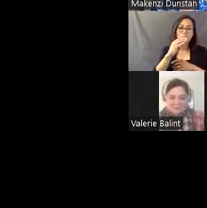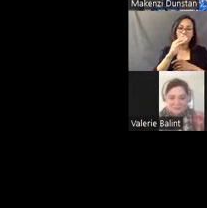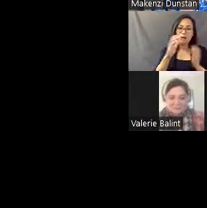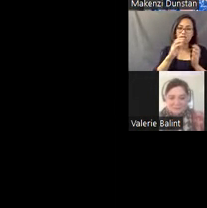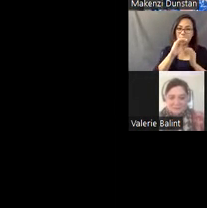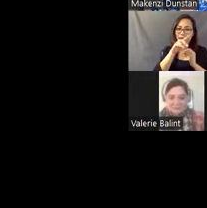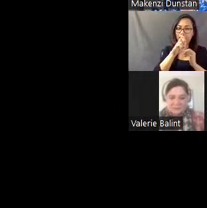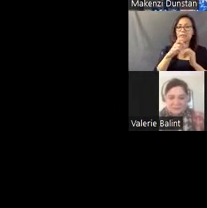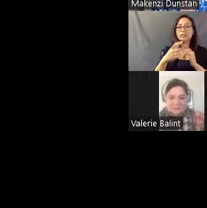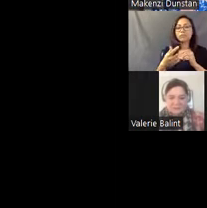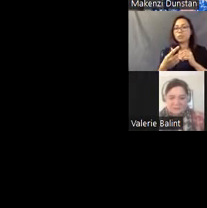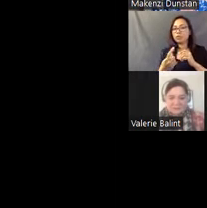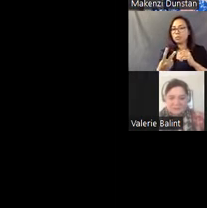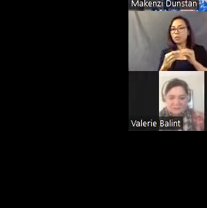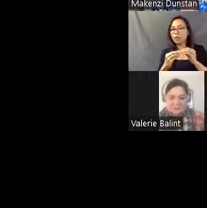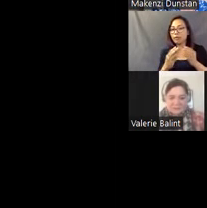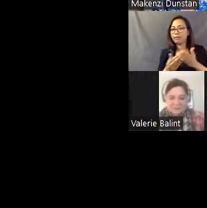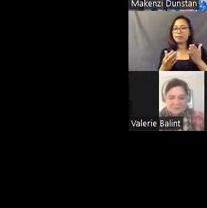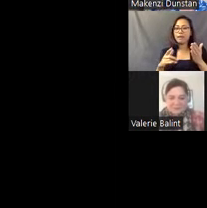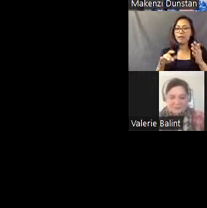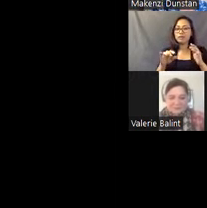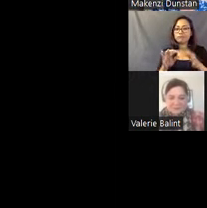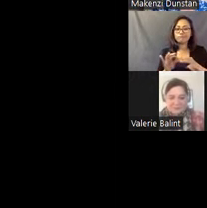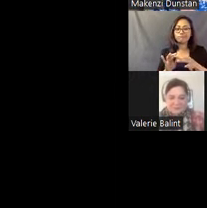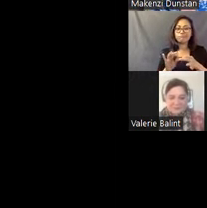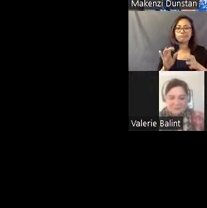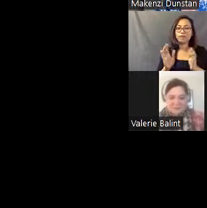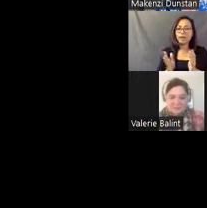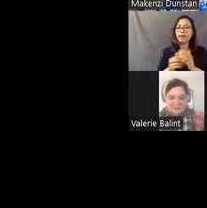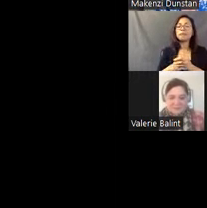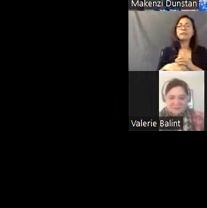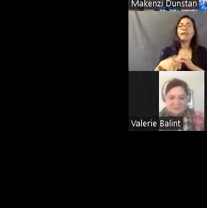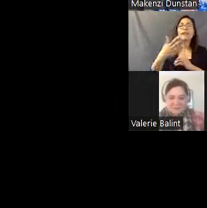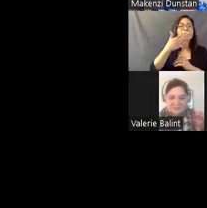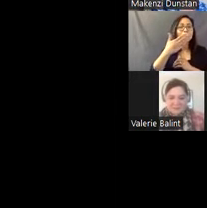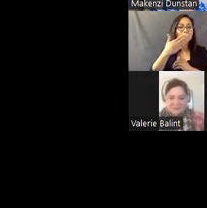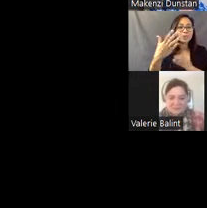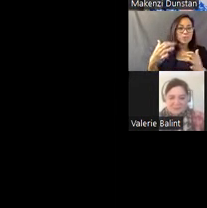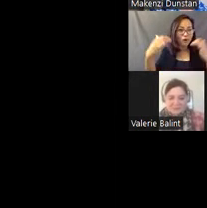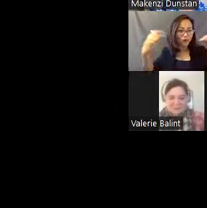chat before we say goodbye. So to our audience, thank you so much for joining us today.